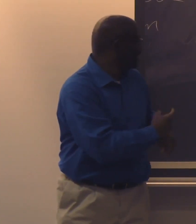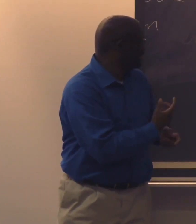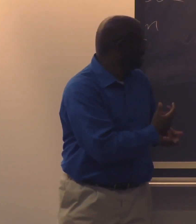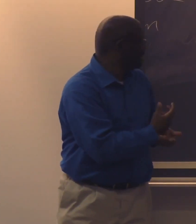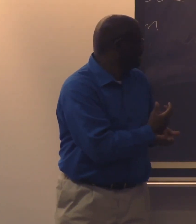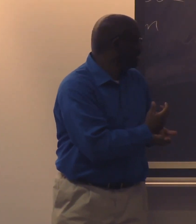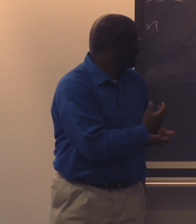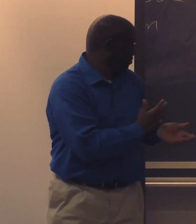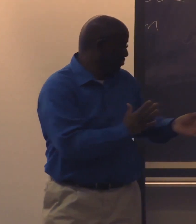I'm hoping we're not out of time.